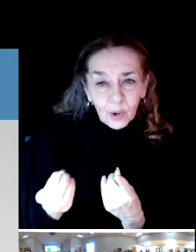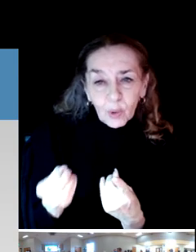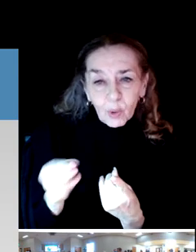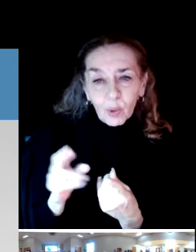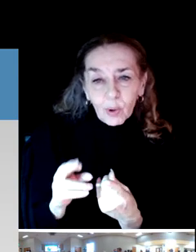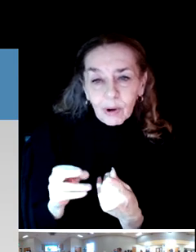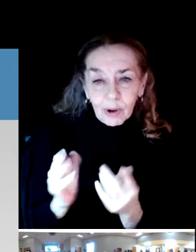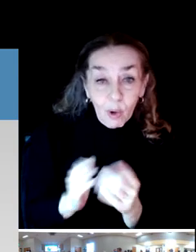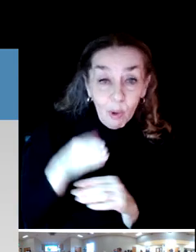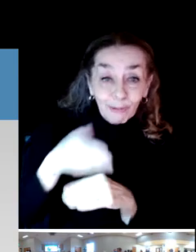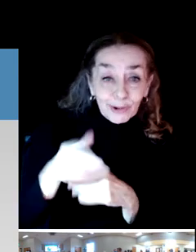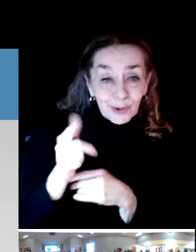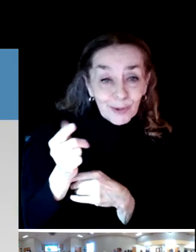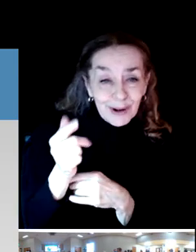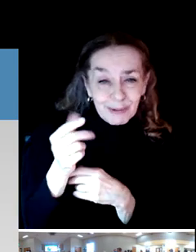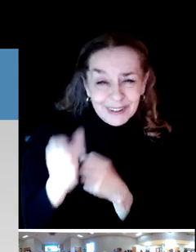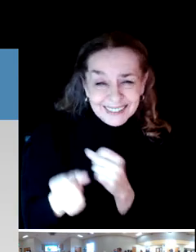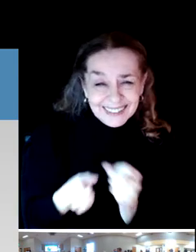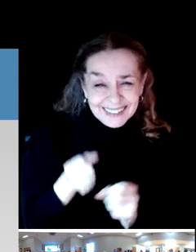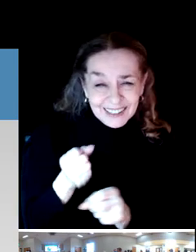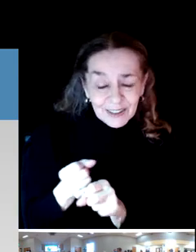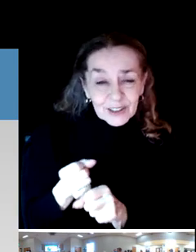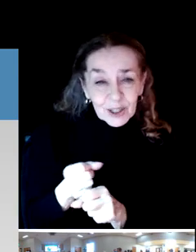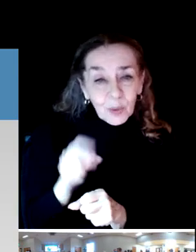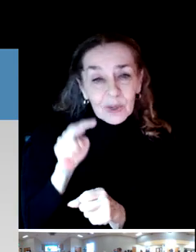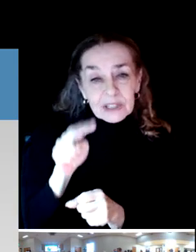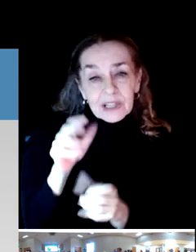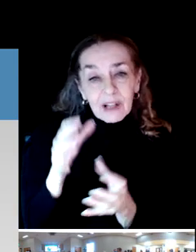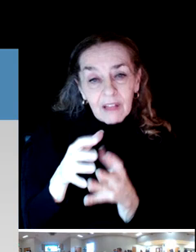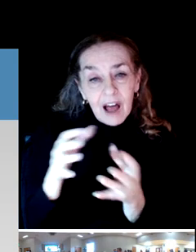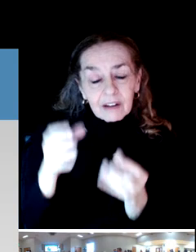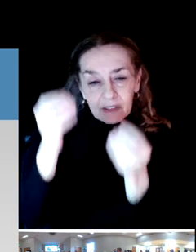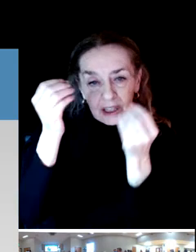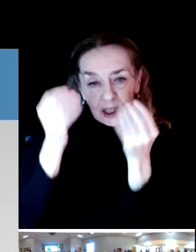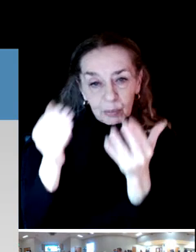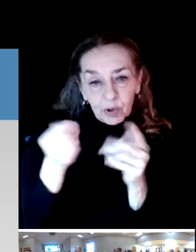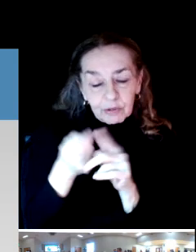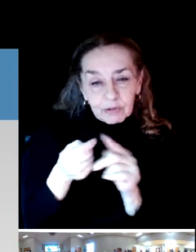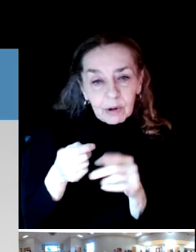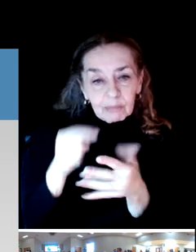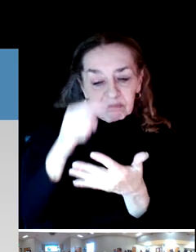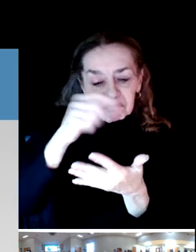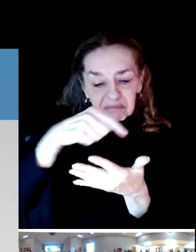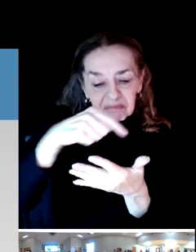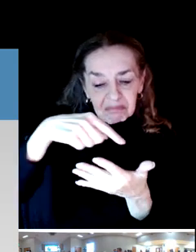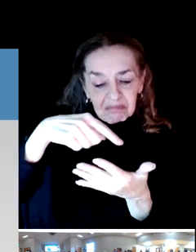So if we can get a good amount of input and get a good set of perspective, so you can